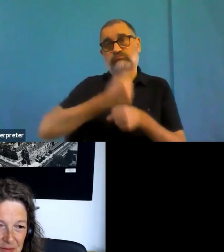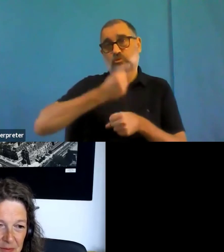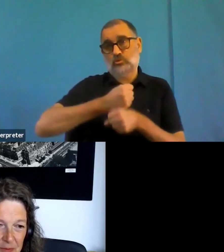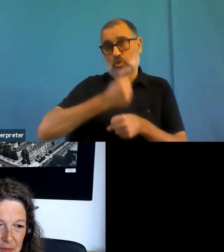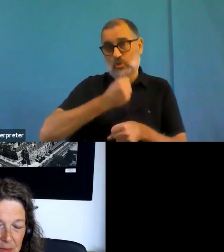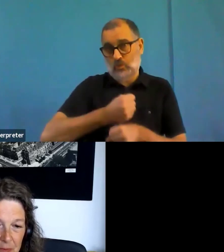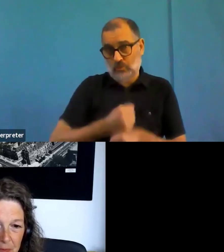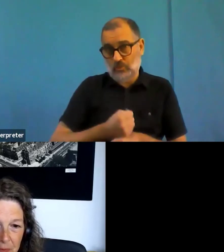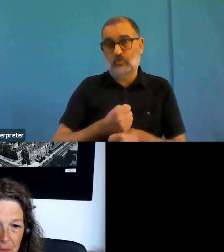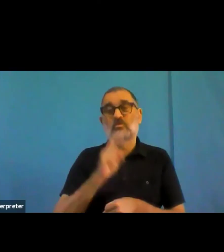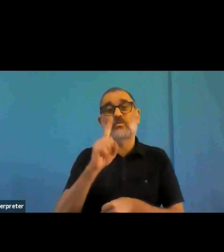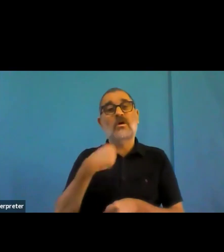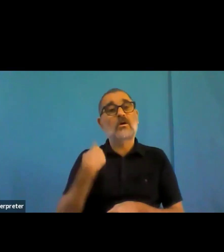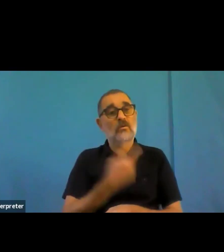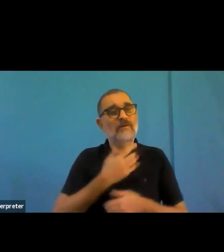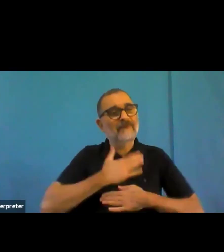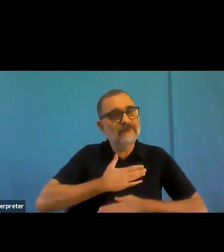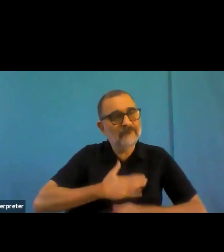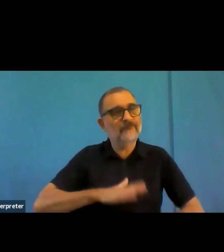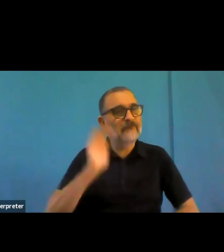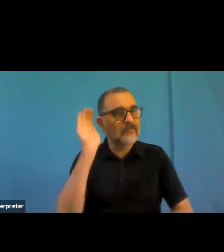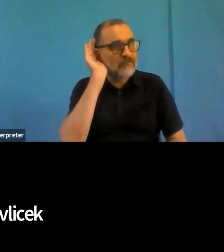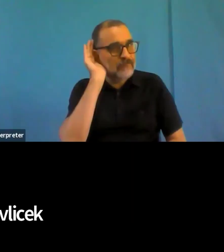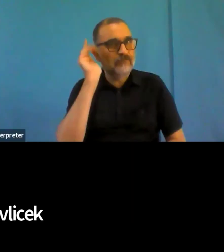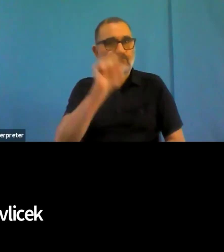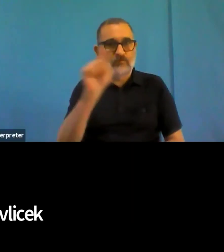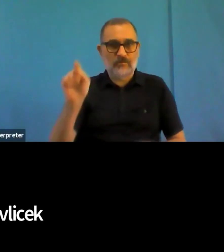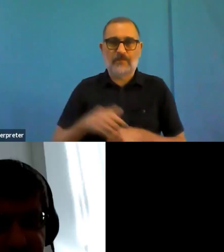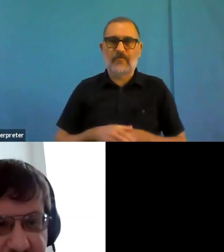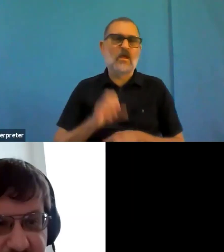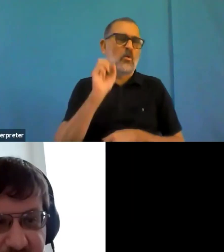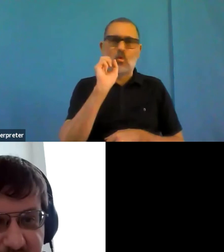So okay, now we move to the improvements, Radek?